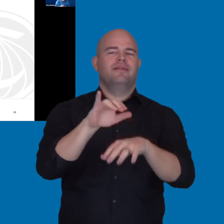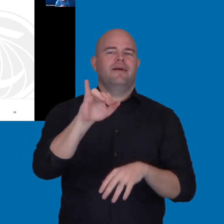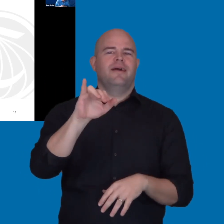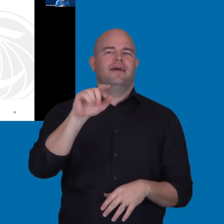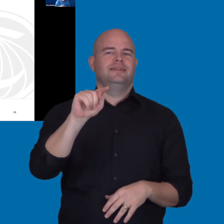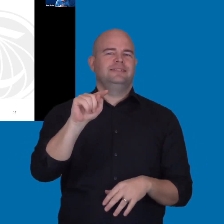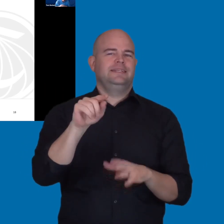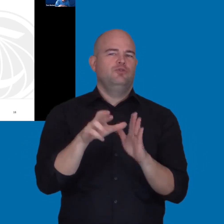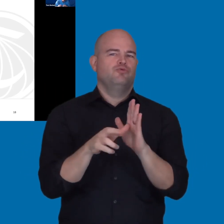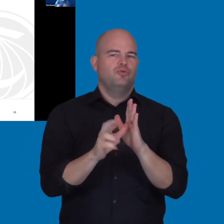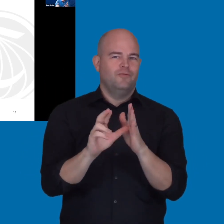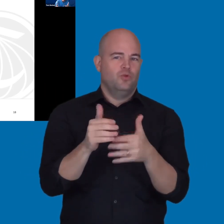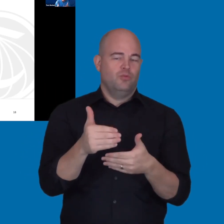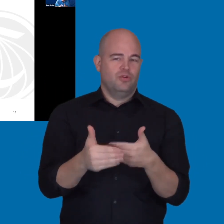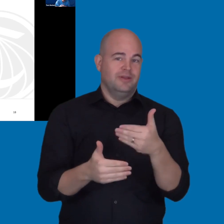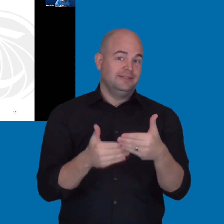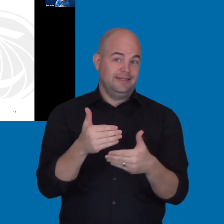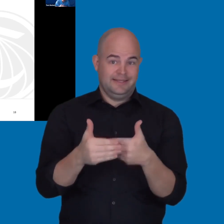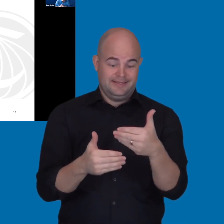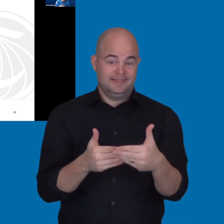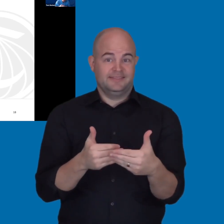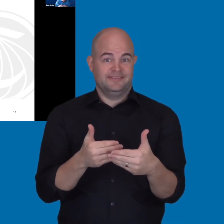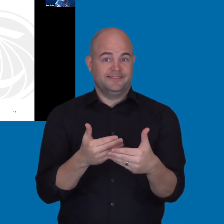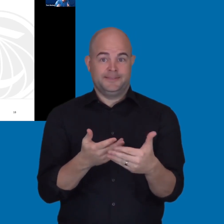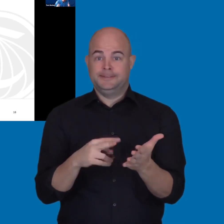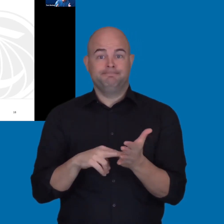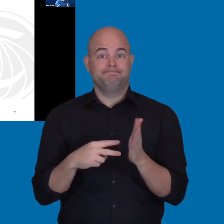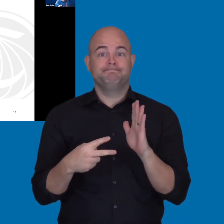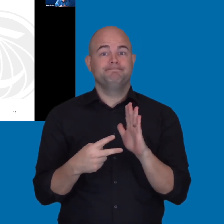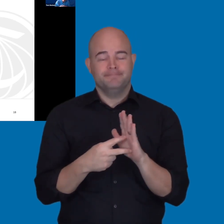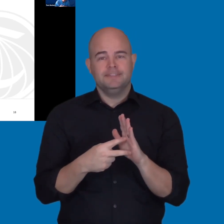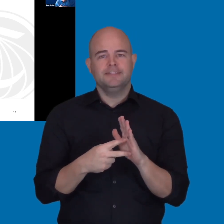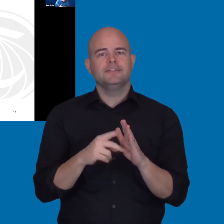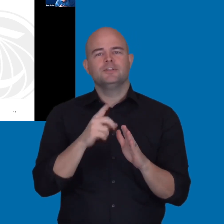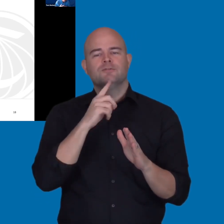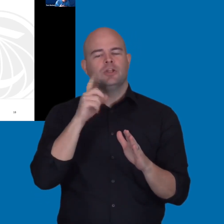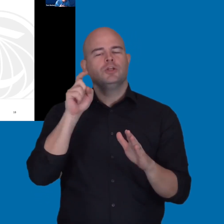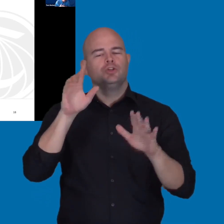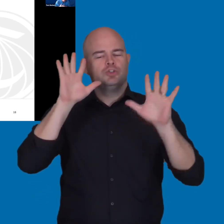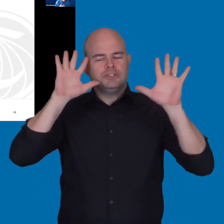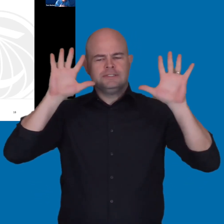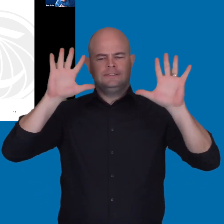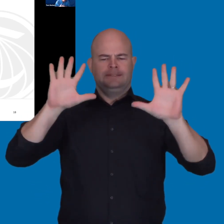So, what this is is it's basically it's a holistic approach to IT governance.